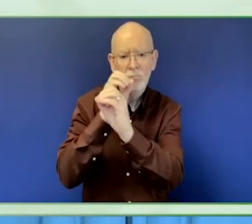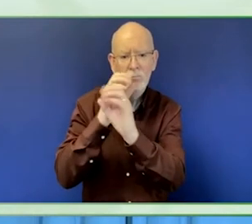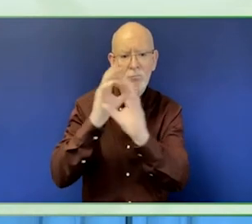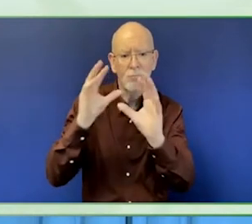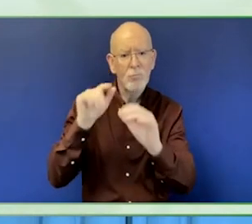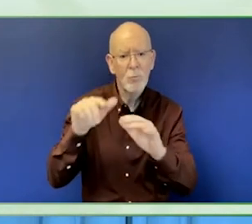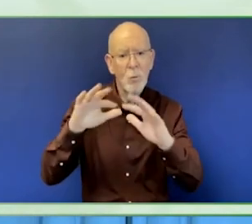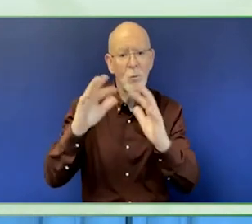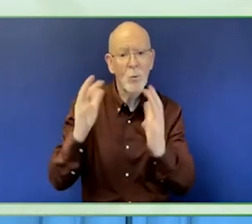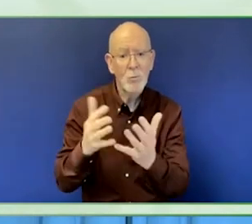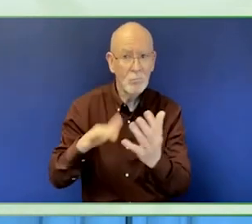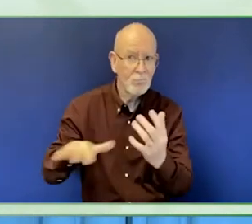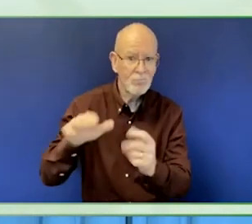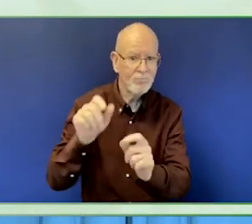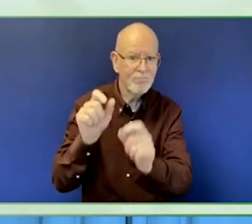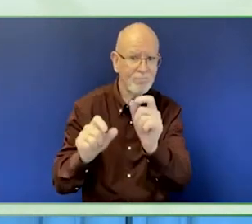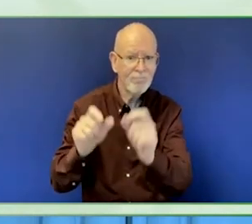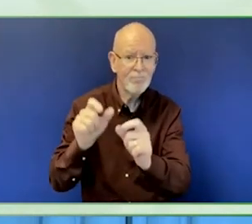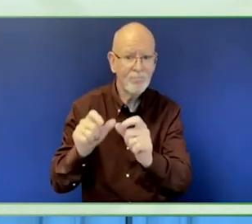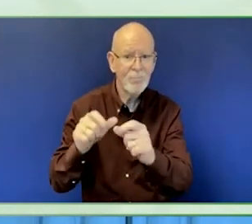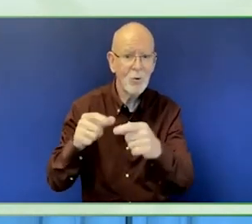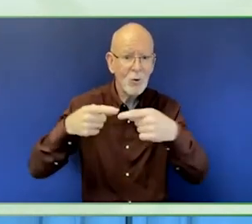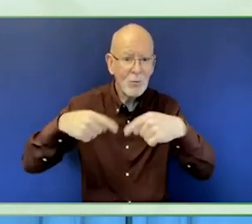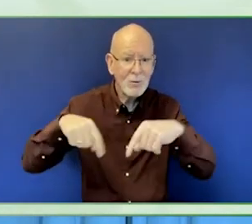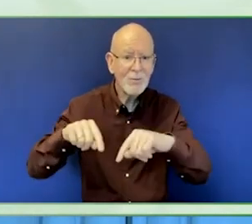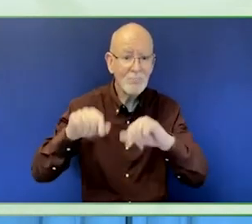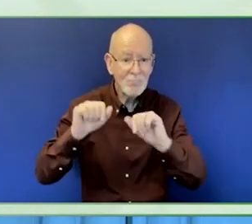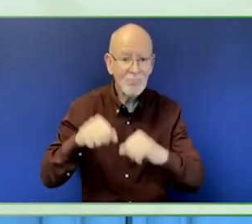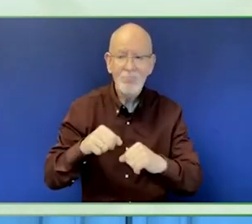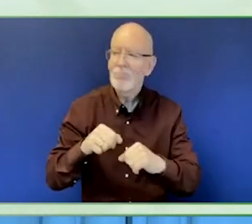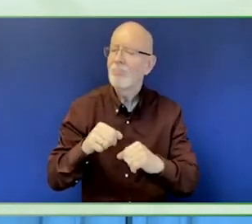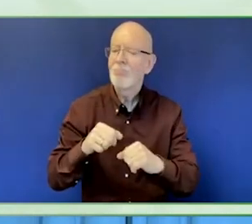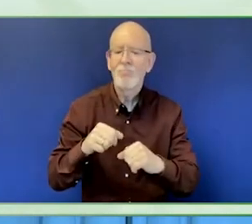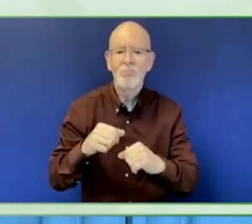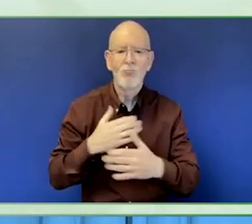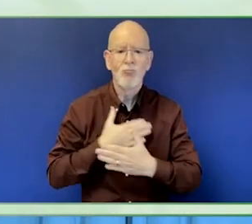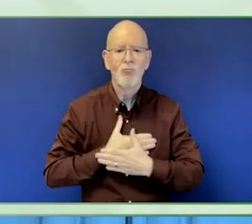So you see here on the slide, a blue shaded oval, and our offices